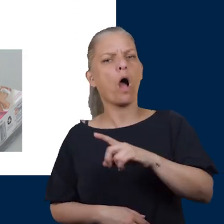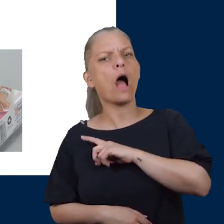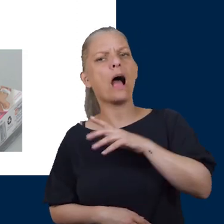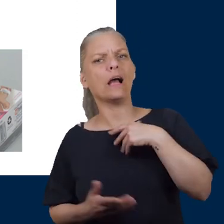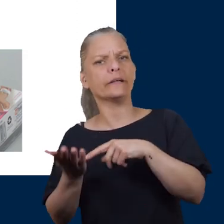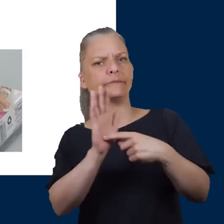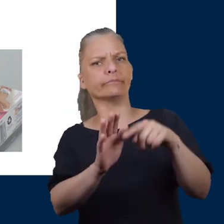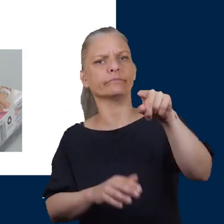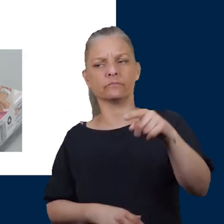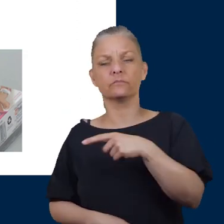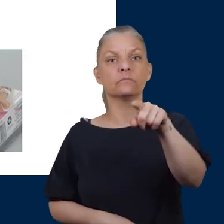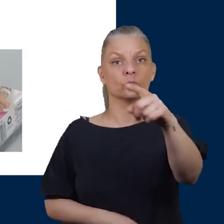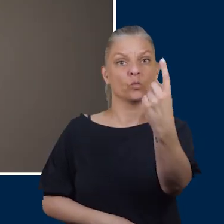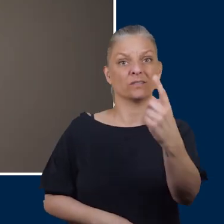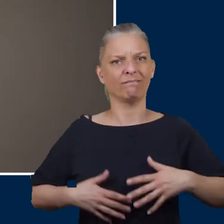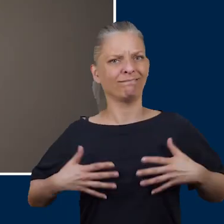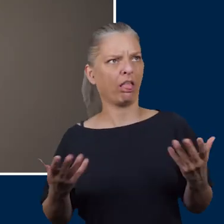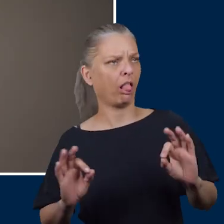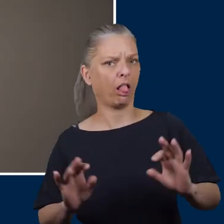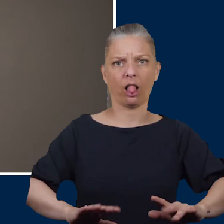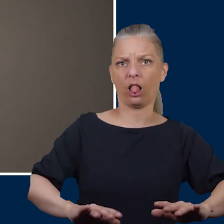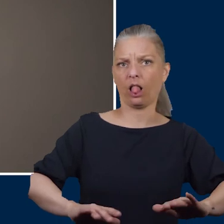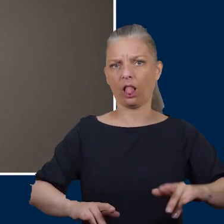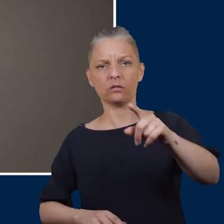you these is that if you have neuropathy and you put your foot into a foot spa,